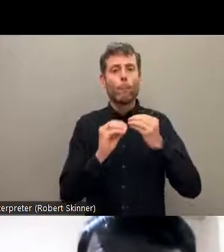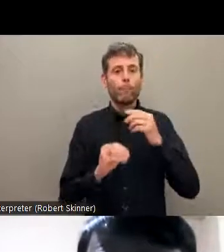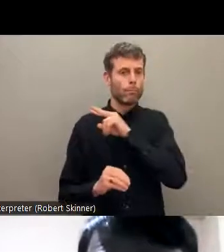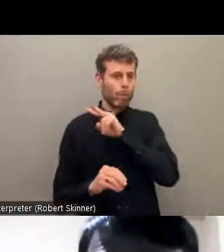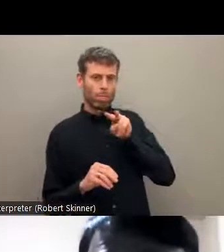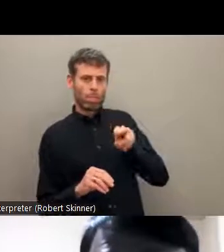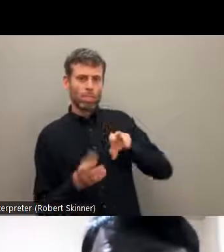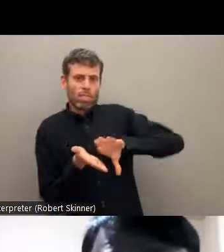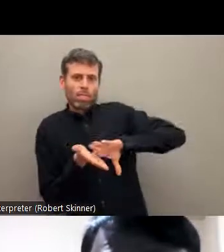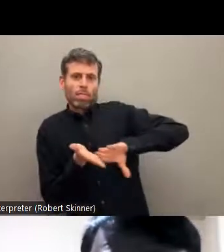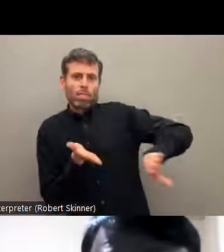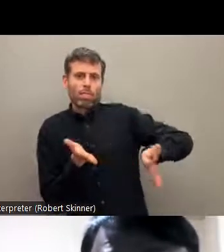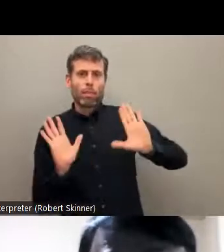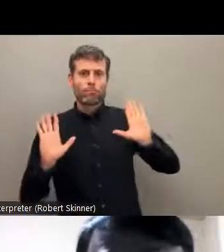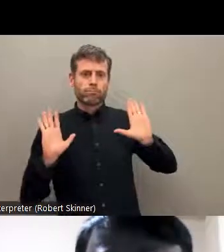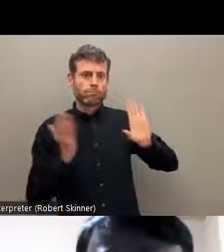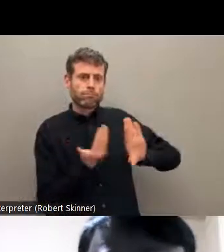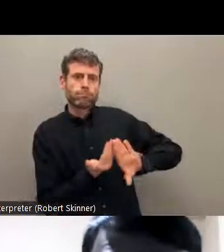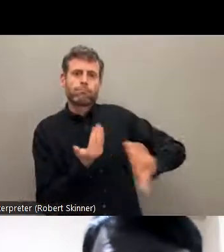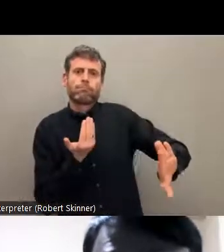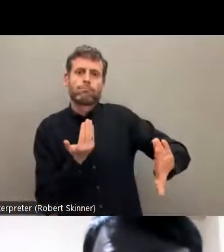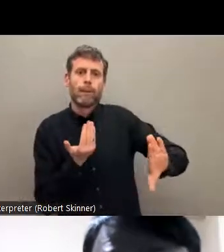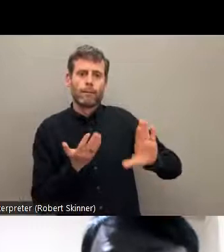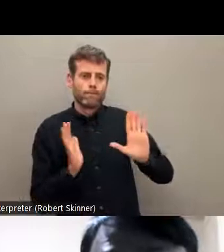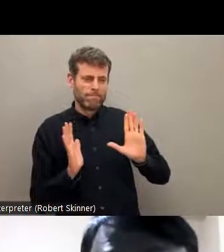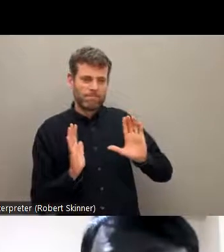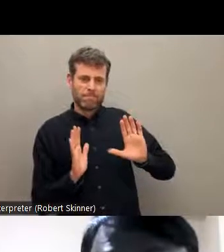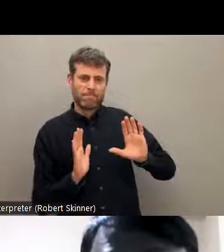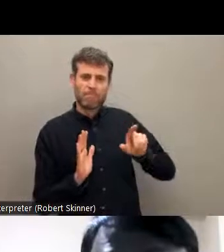addressed by the government of Nepal, the government of